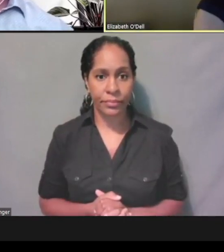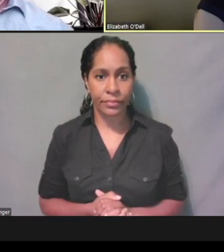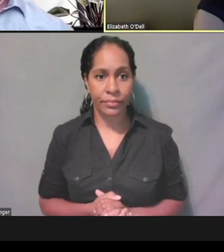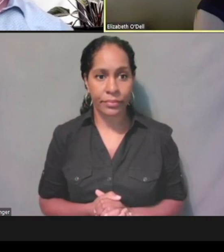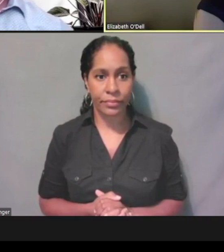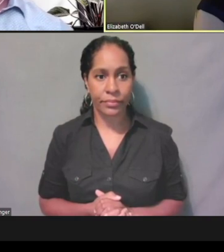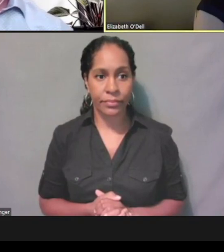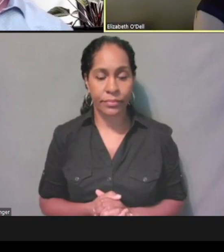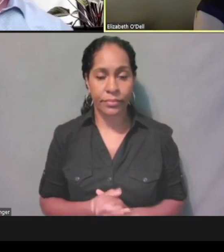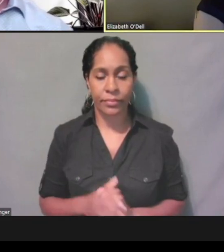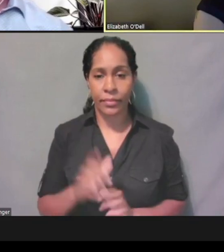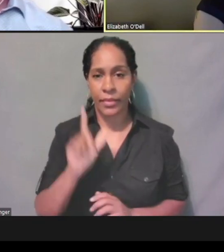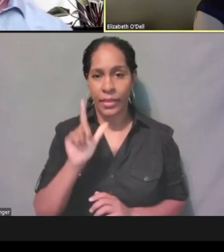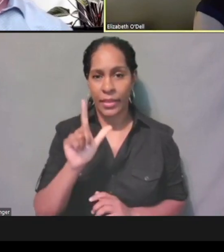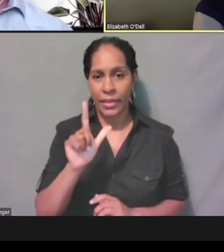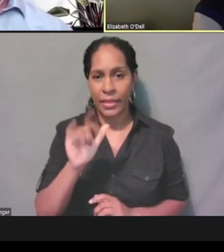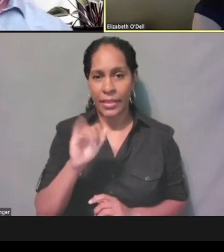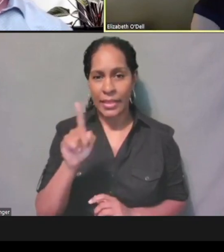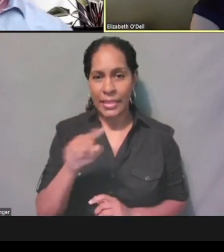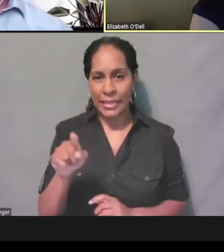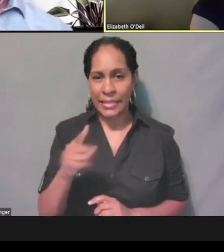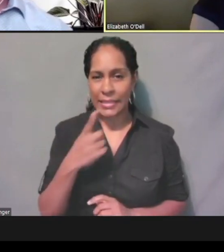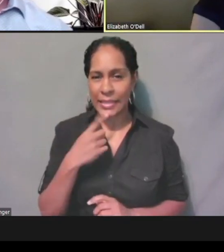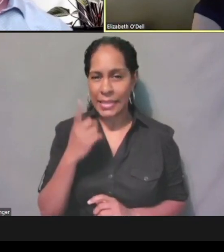I guess I can sort of take this a little bit here.